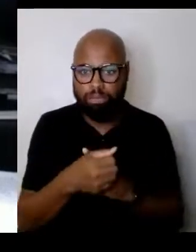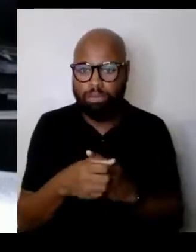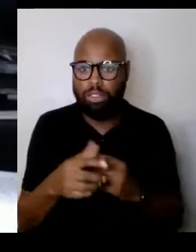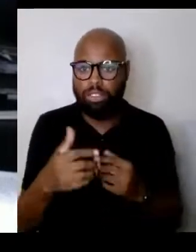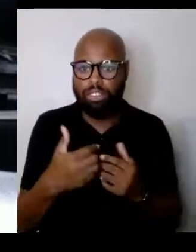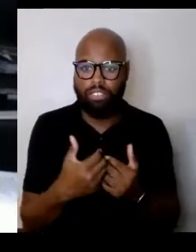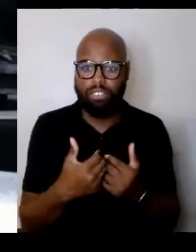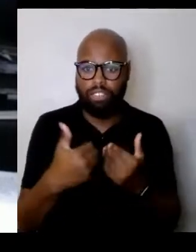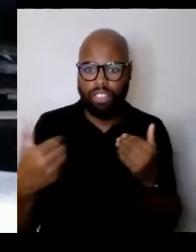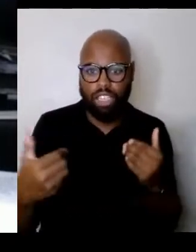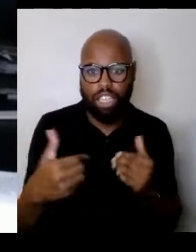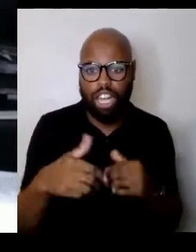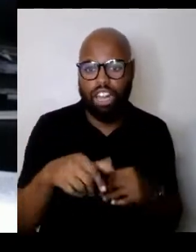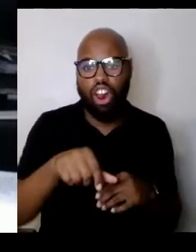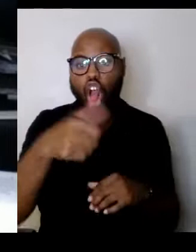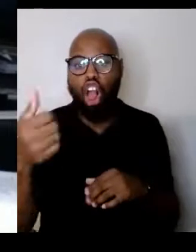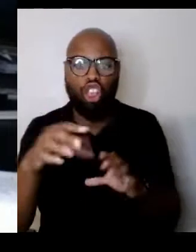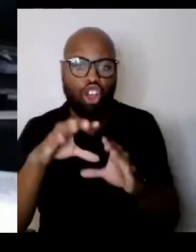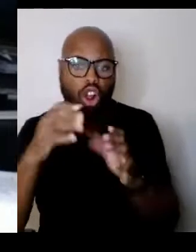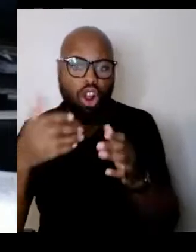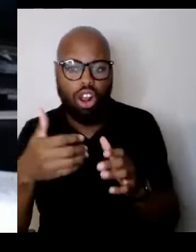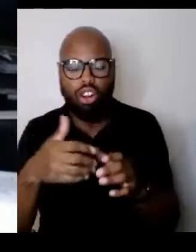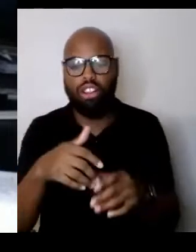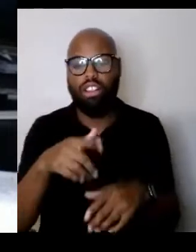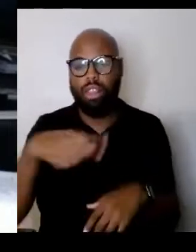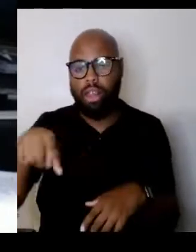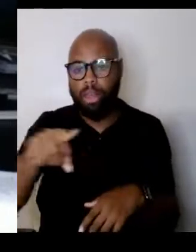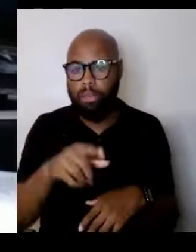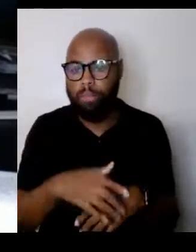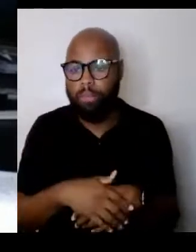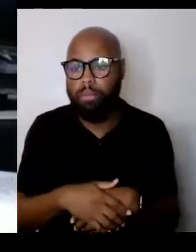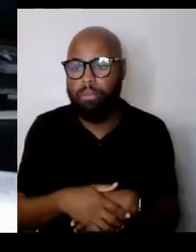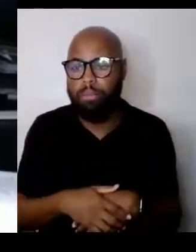I think a lot of good has been done